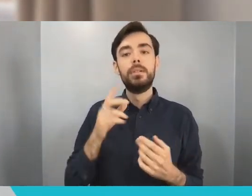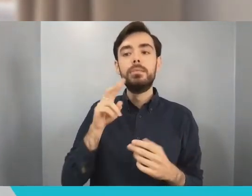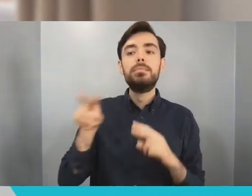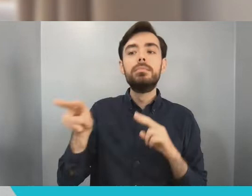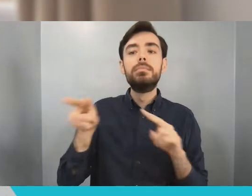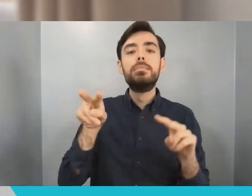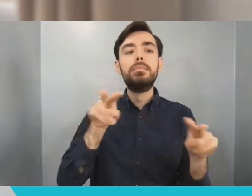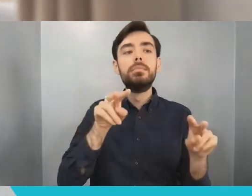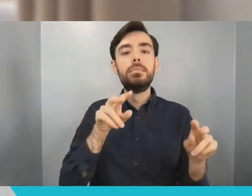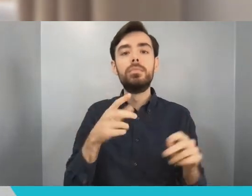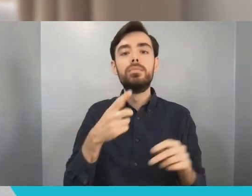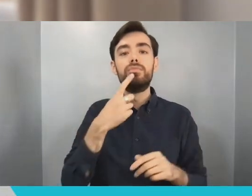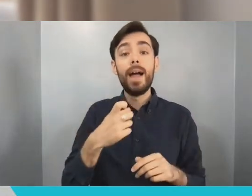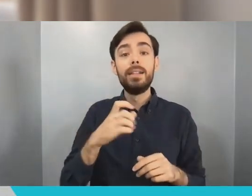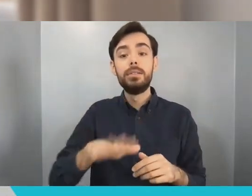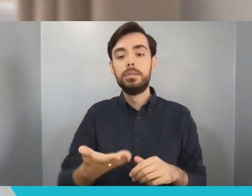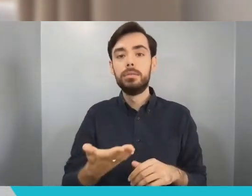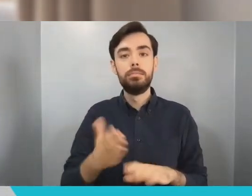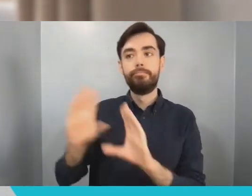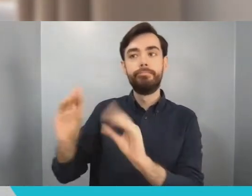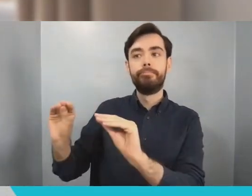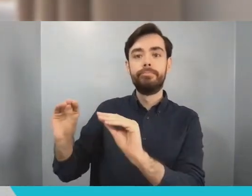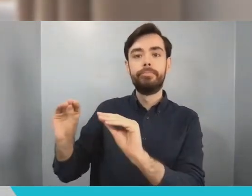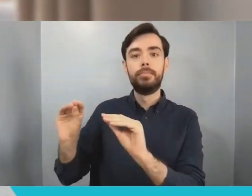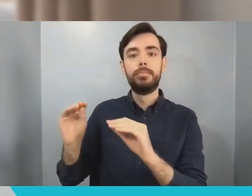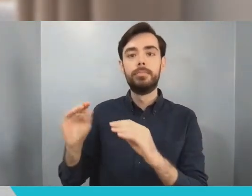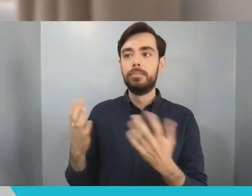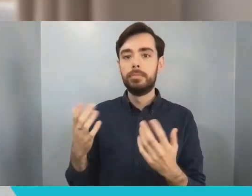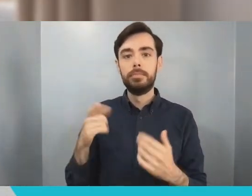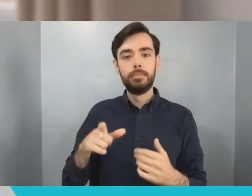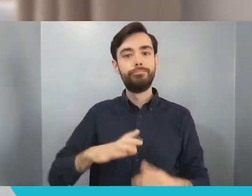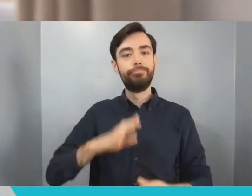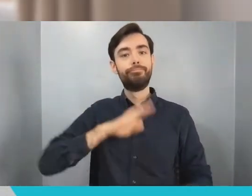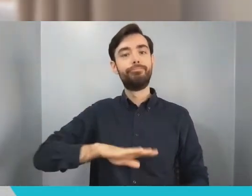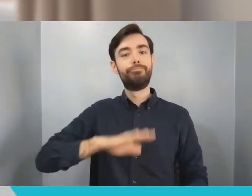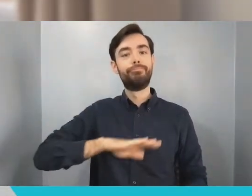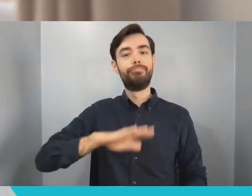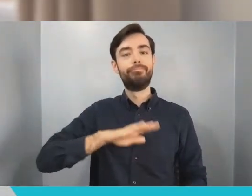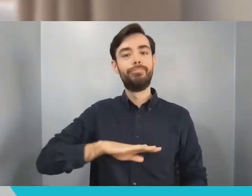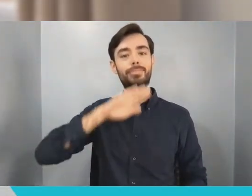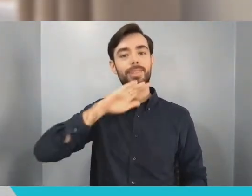how do I get that, why are they so lucky? So practice using that switch. Practice going